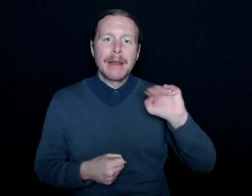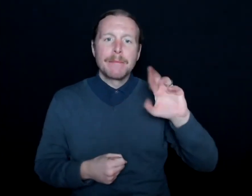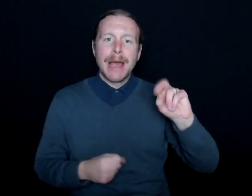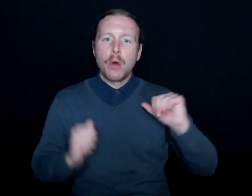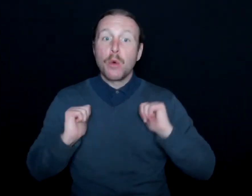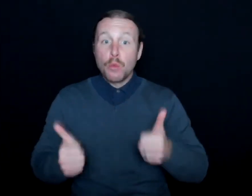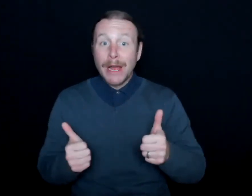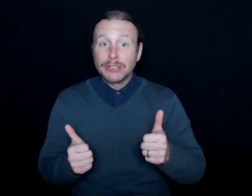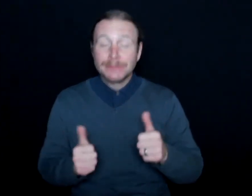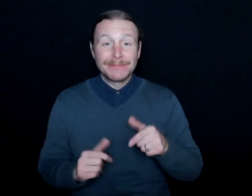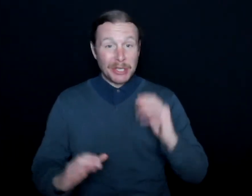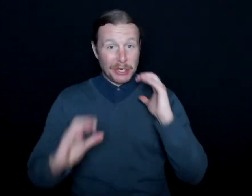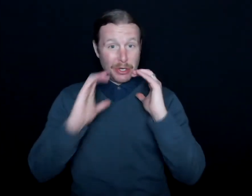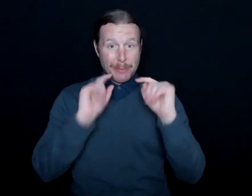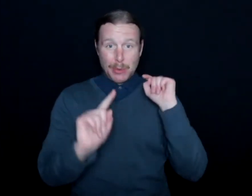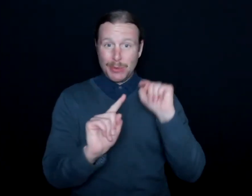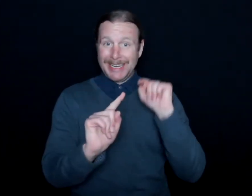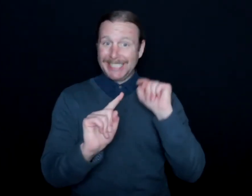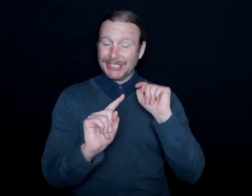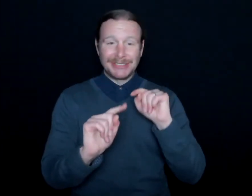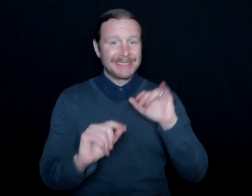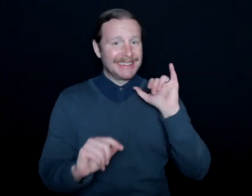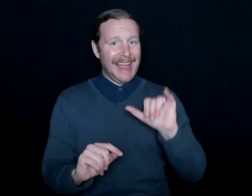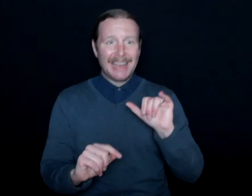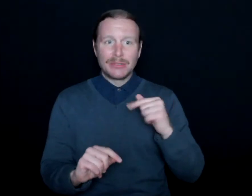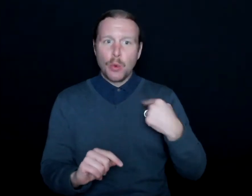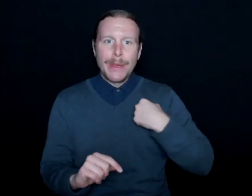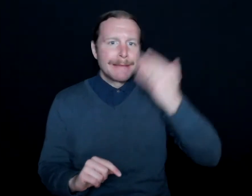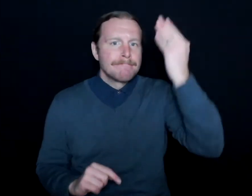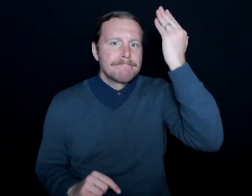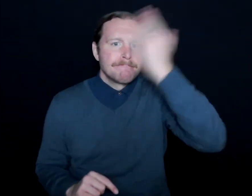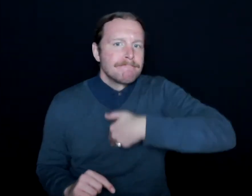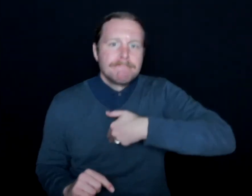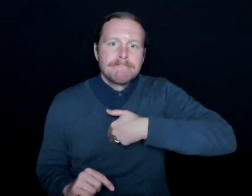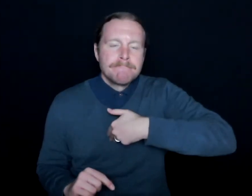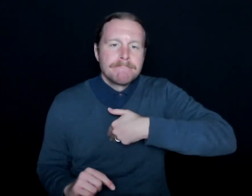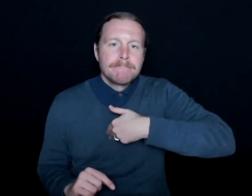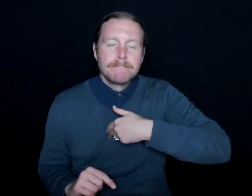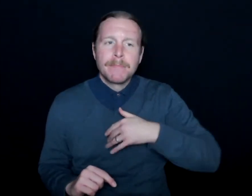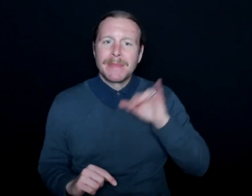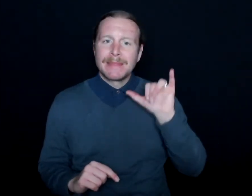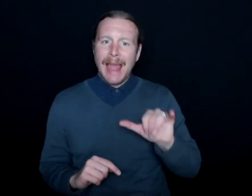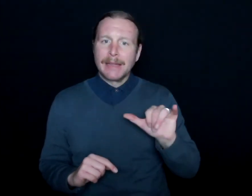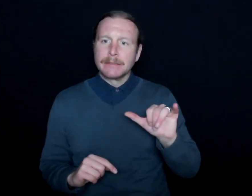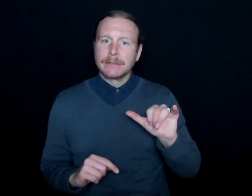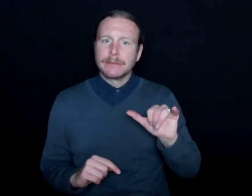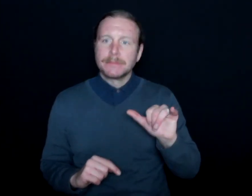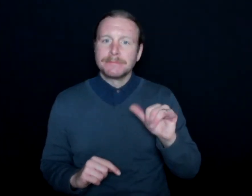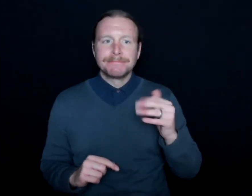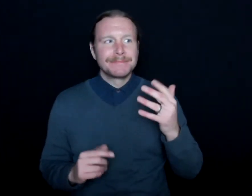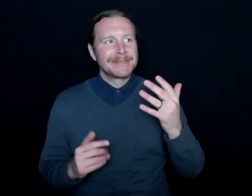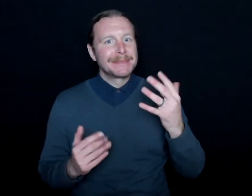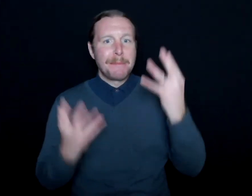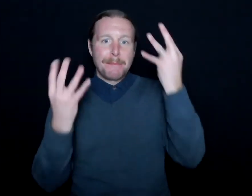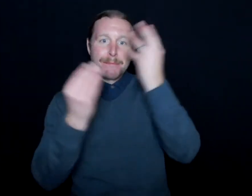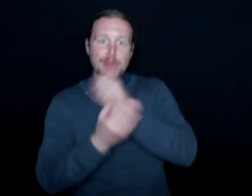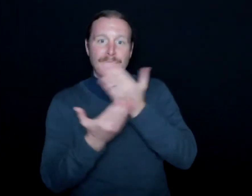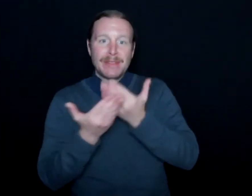I think communication access is one that we don't think about. And I think that's the beautiful thing, for lack of a better